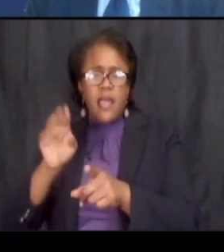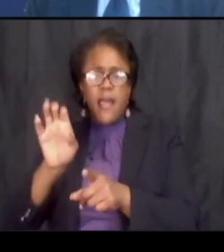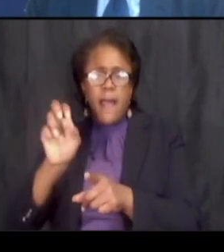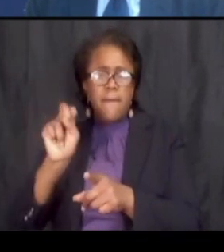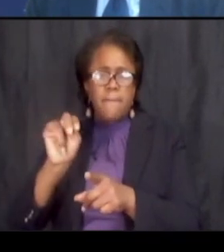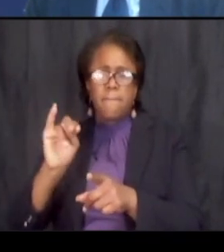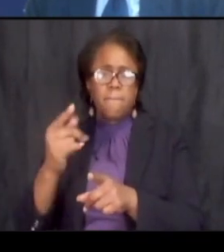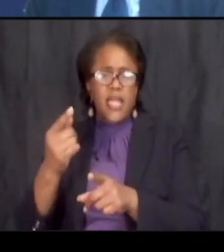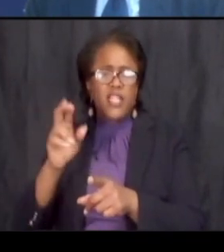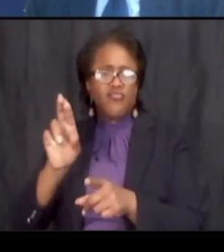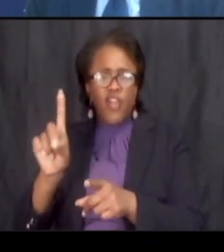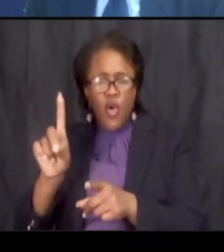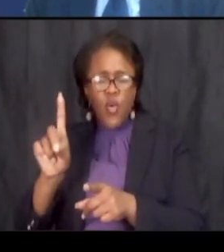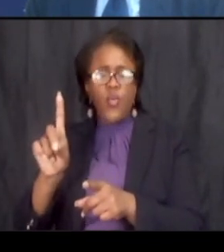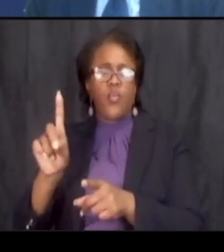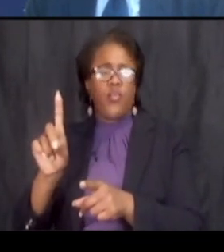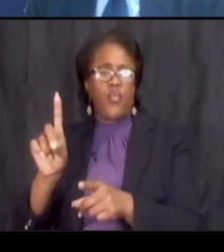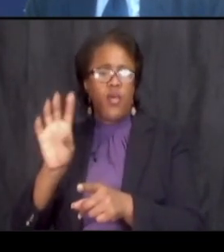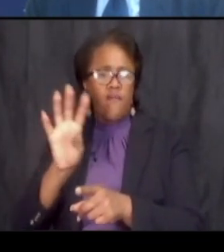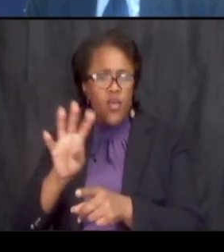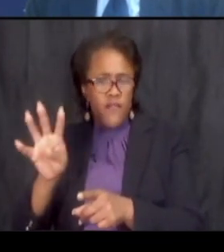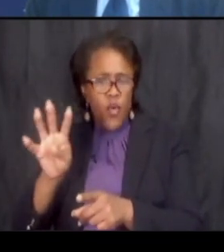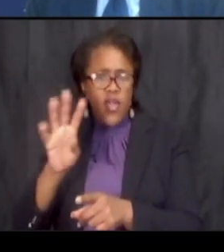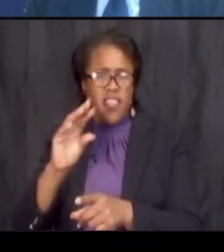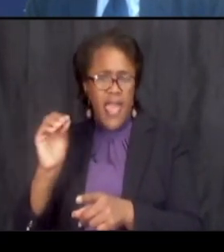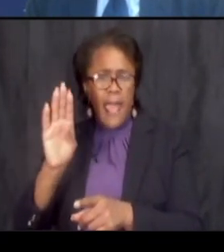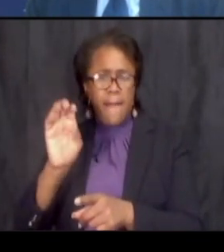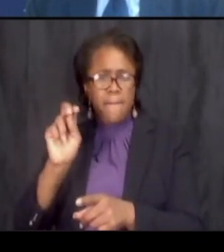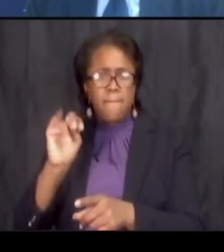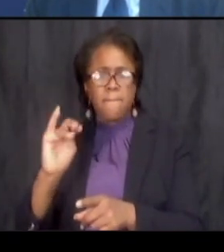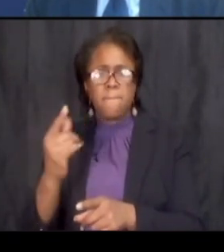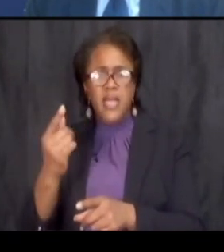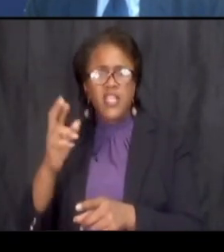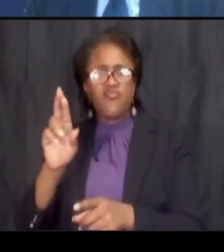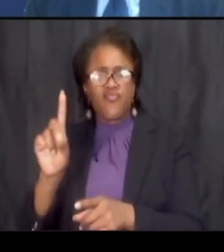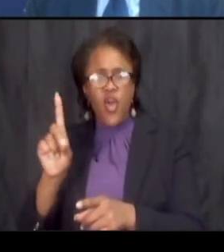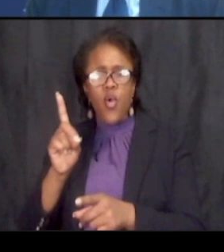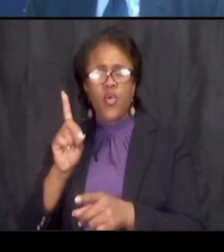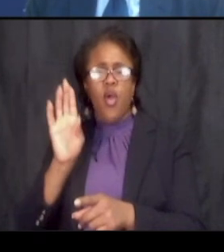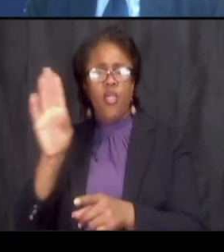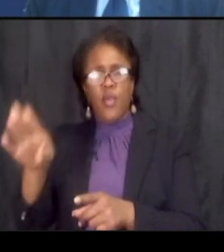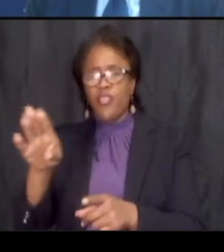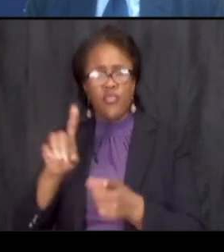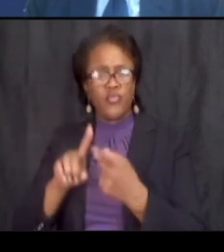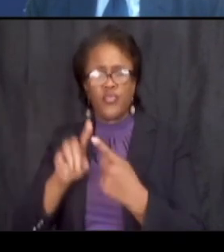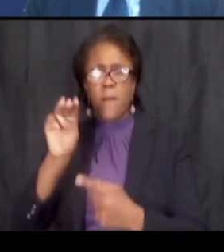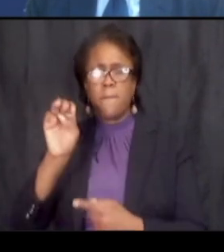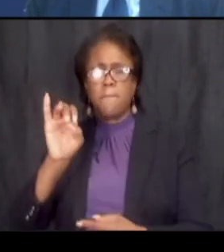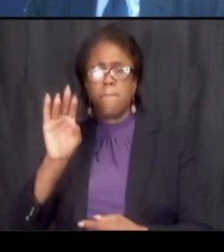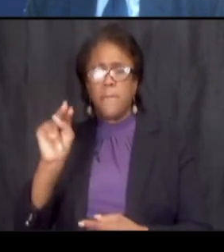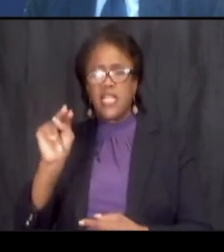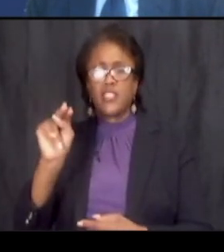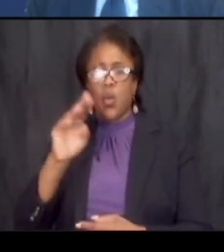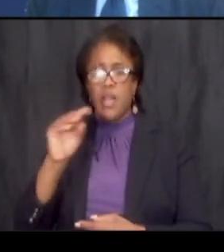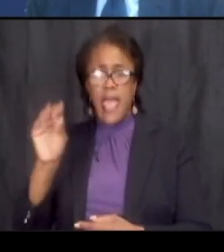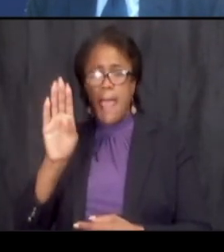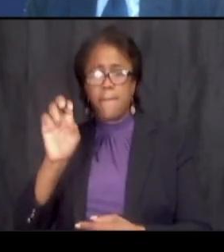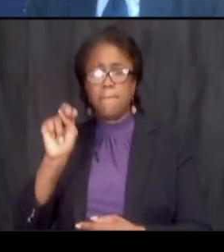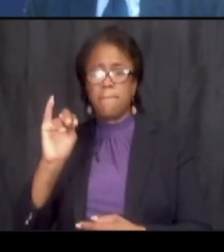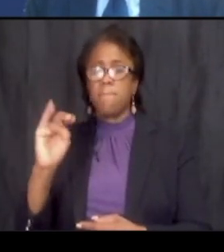road um 44th and benner road through minnesota and bennett road like how those streets get